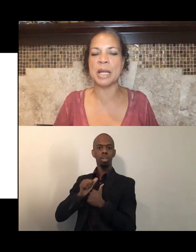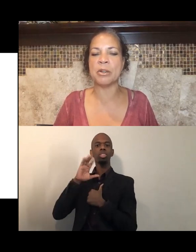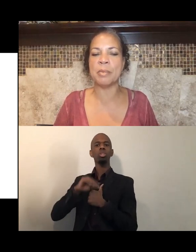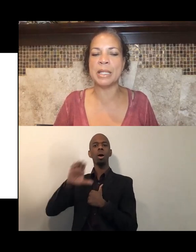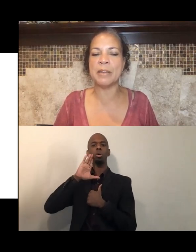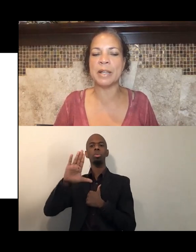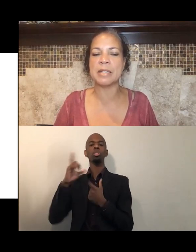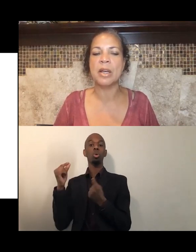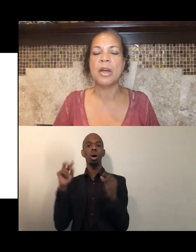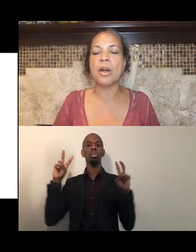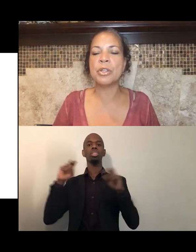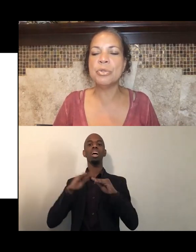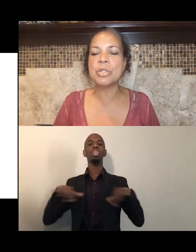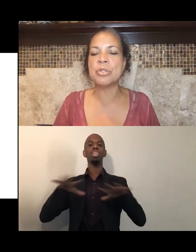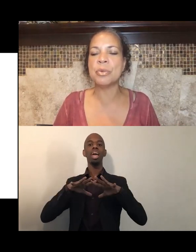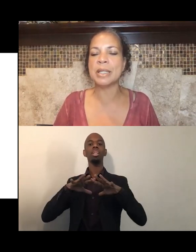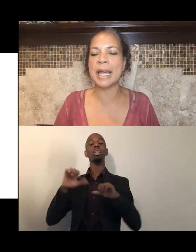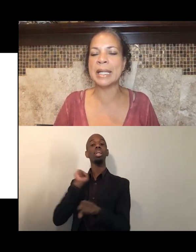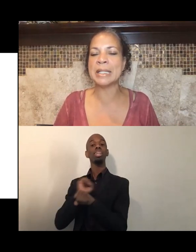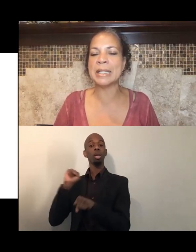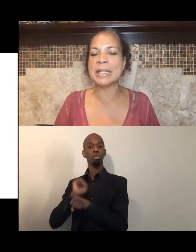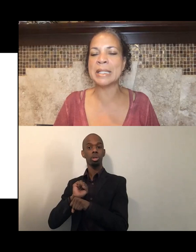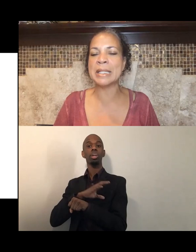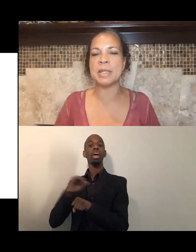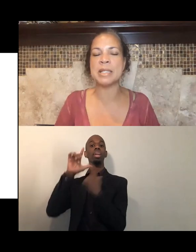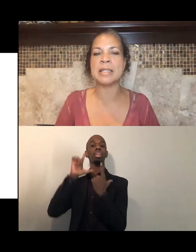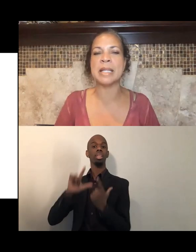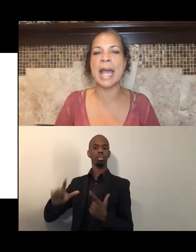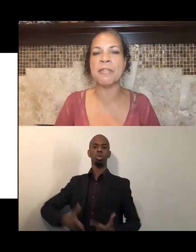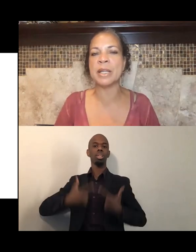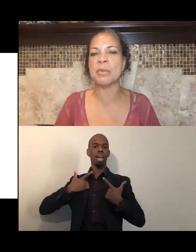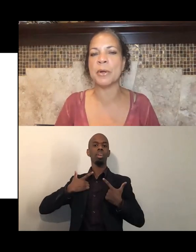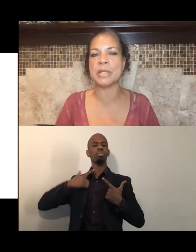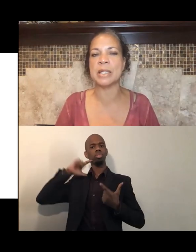I know many of us are used to doing land acknowledgements, as an African person.